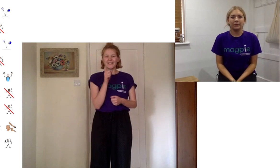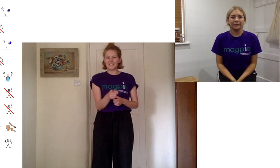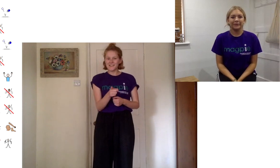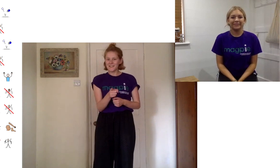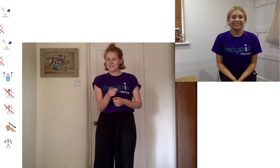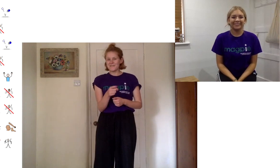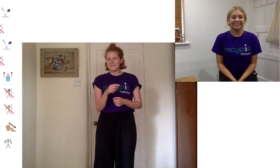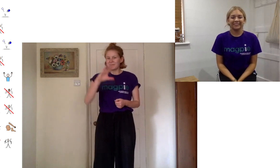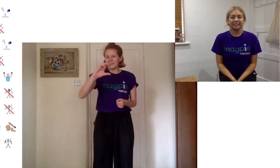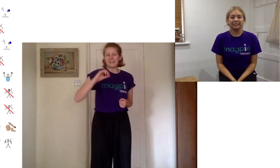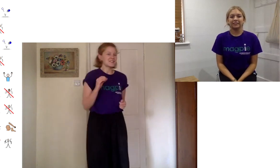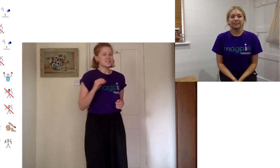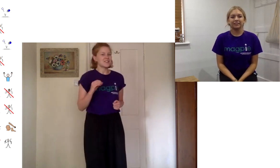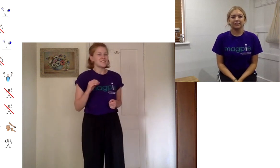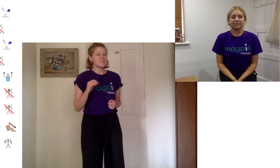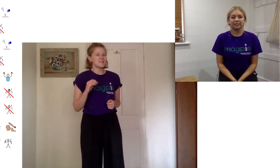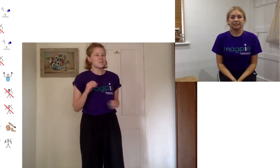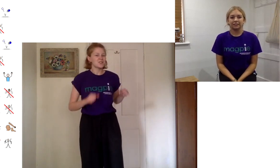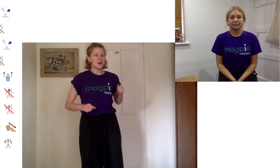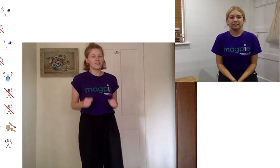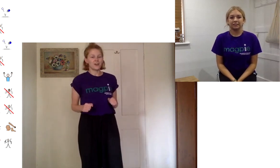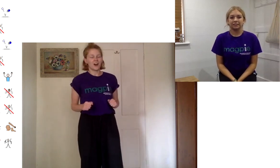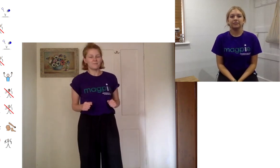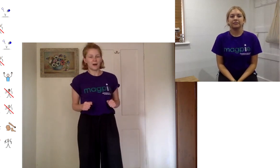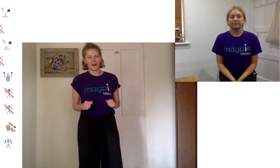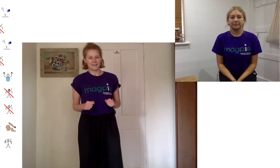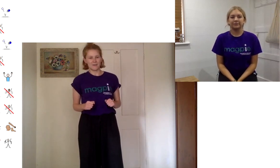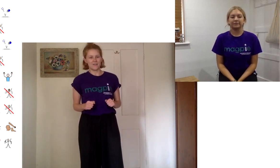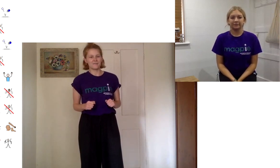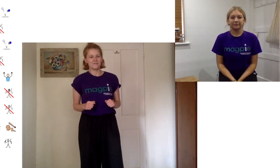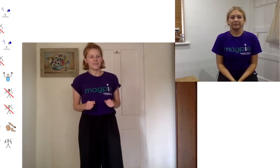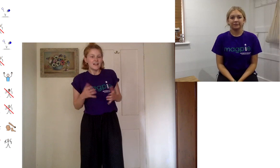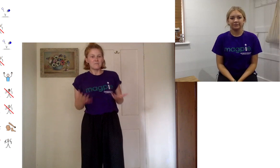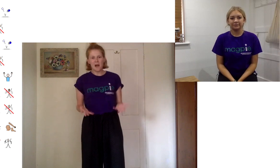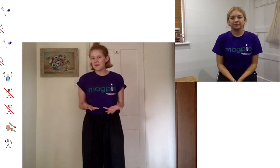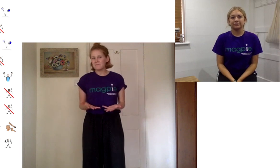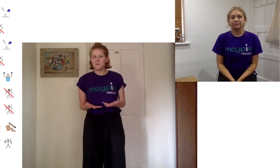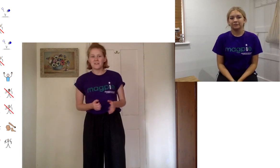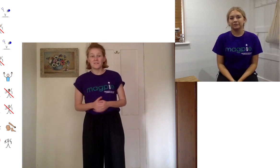now you can choose or show off your own party move it might be a move that you've